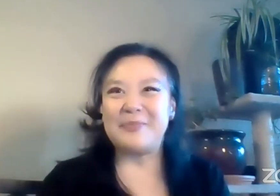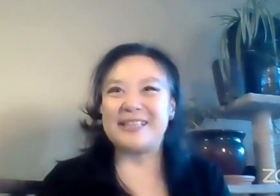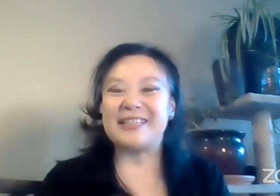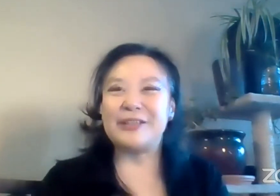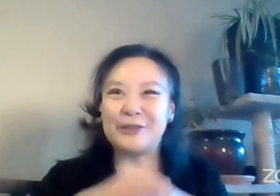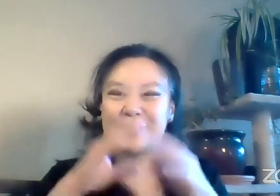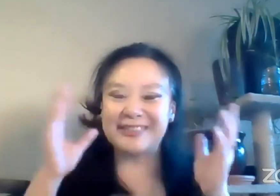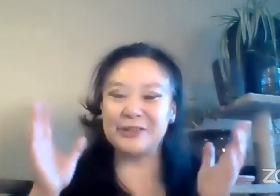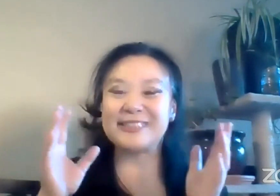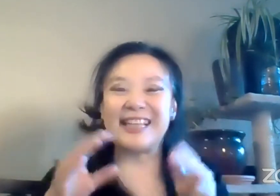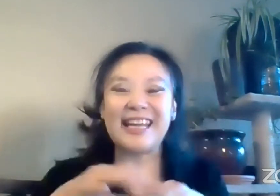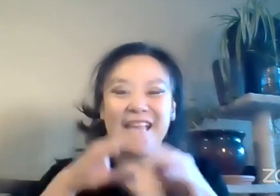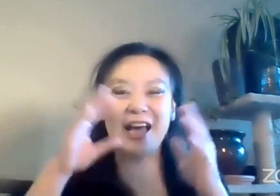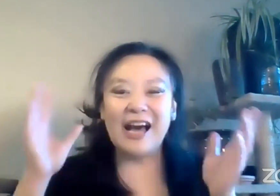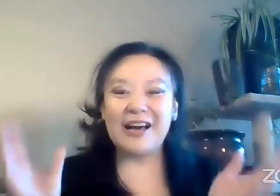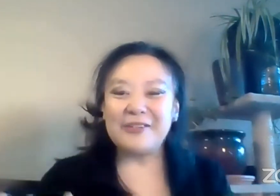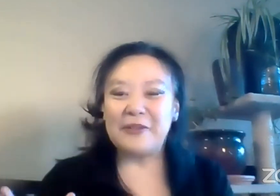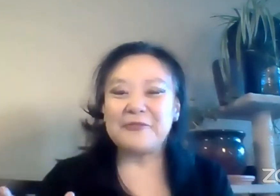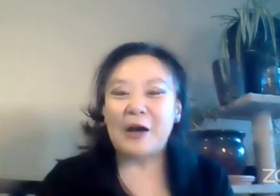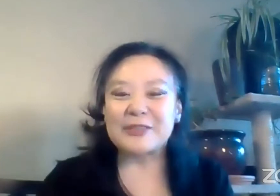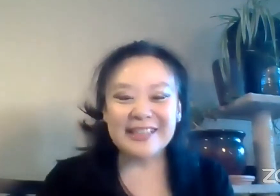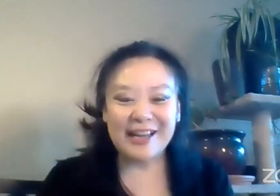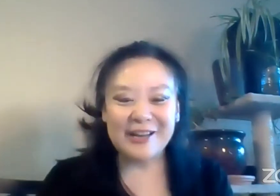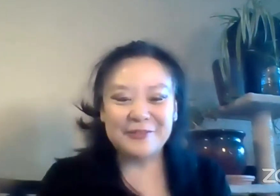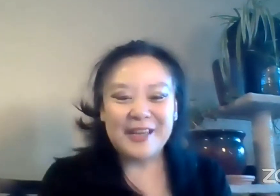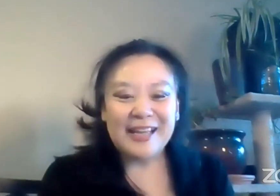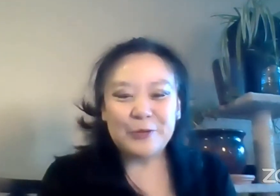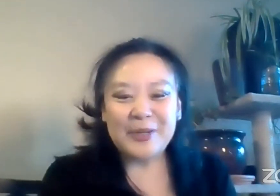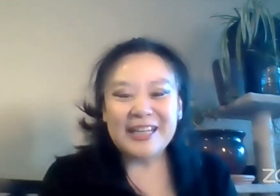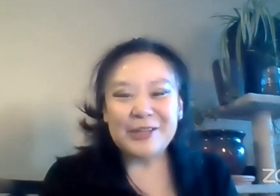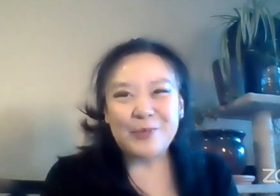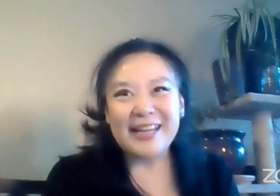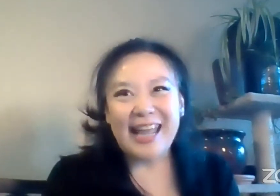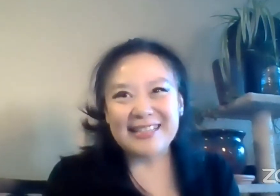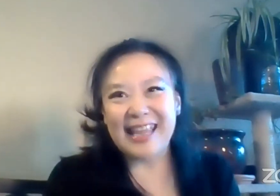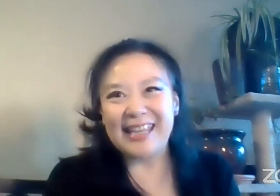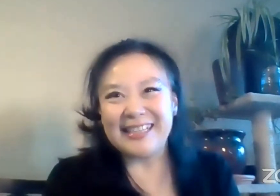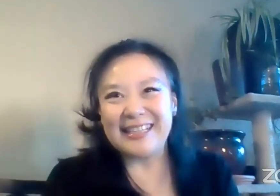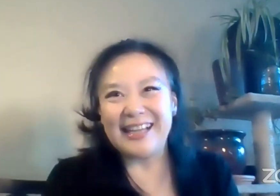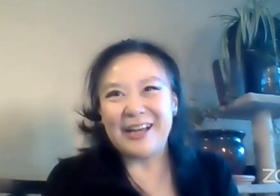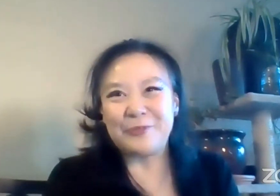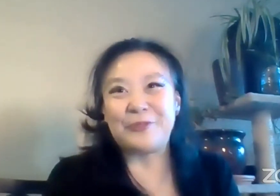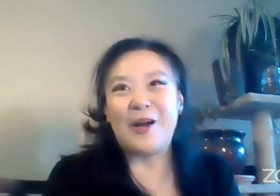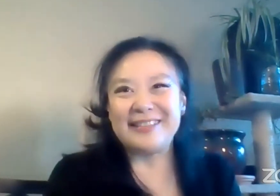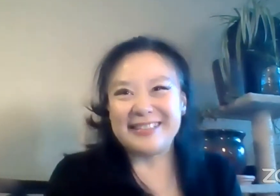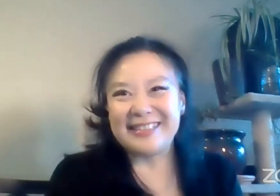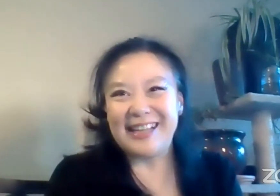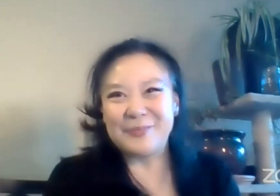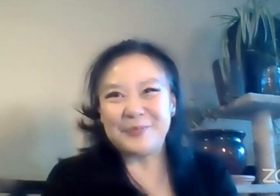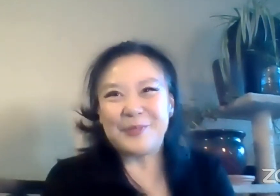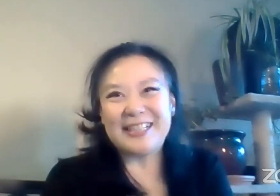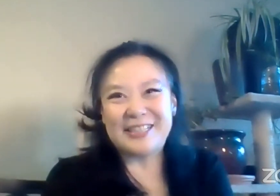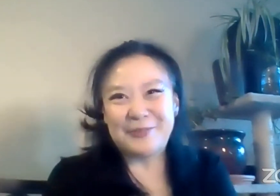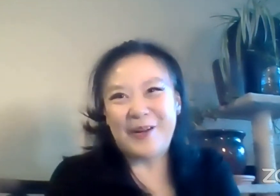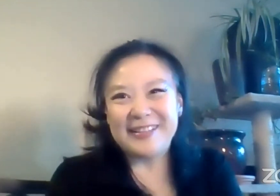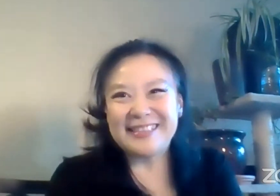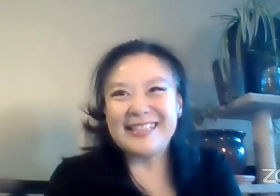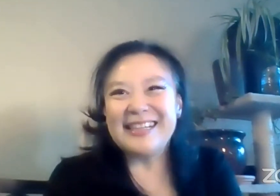but it basically looks like a fountain of green and white cascading frons, grassy frons.